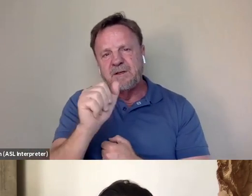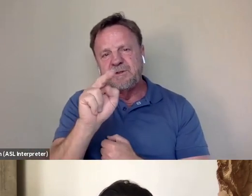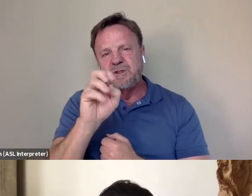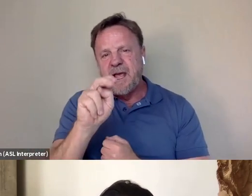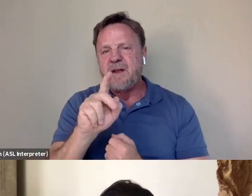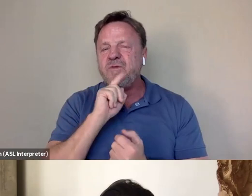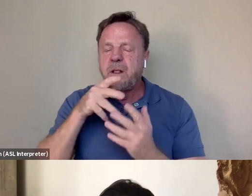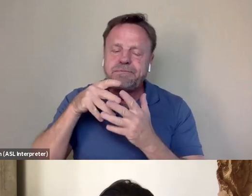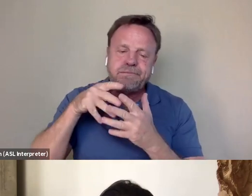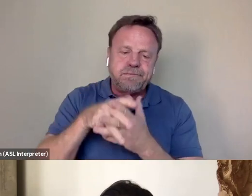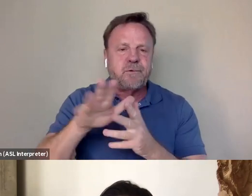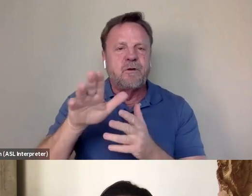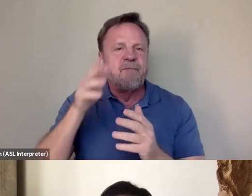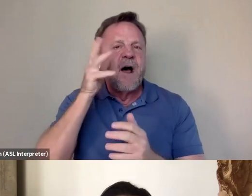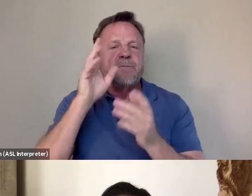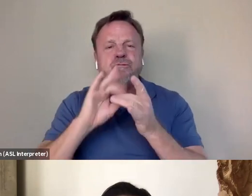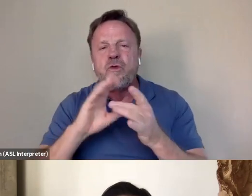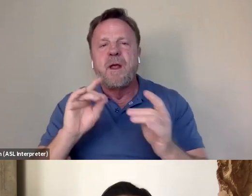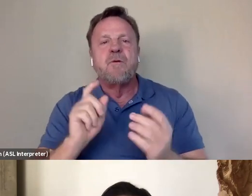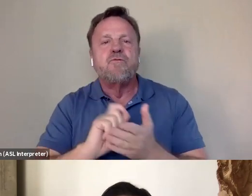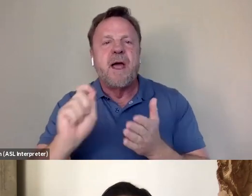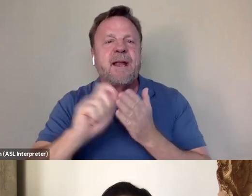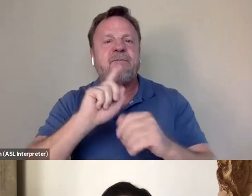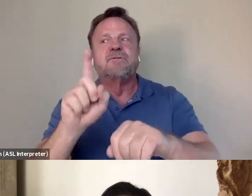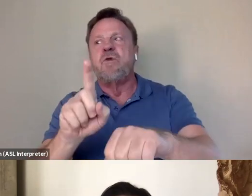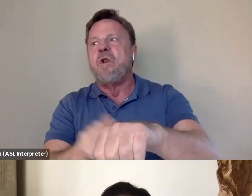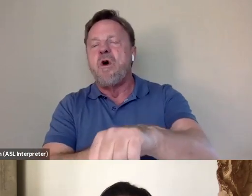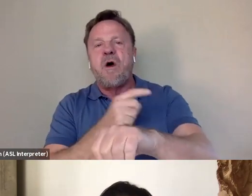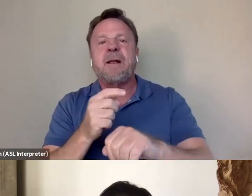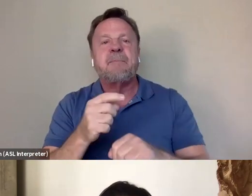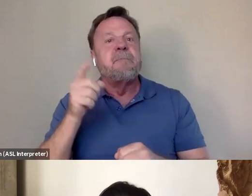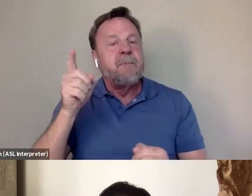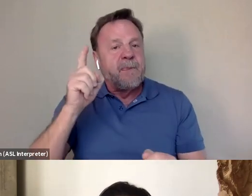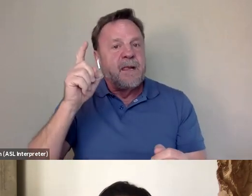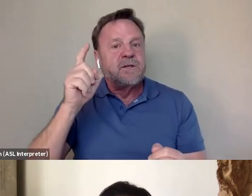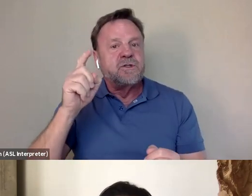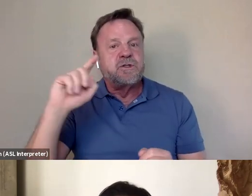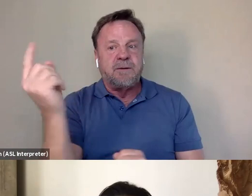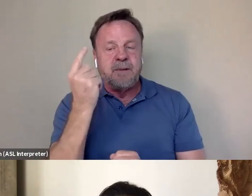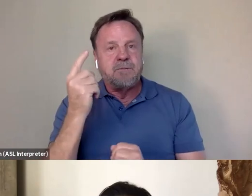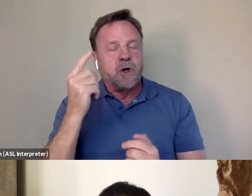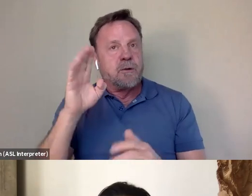And her father's writing for so long came up. And she was obviously one of the top choices,